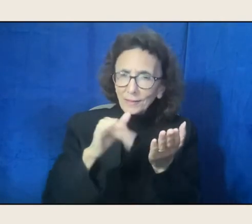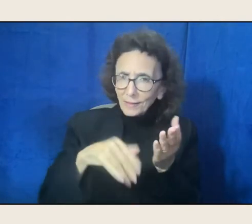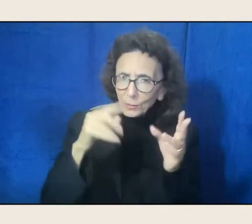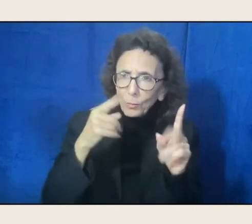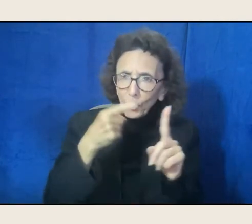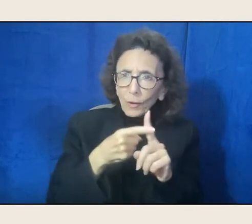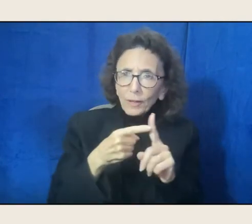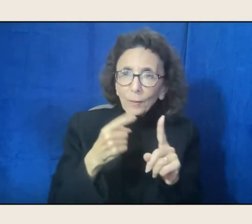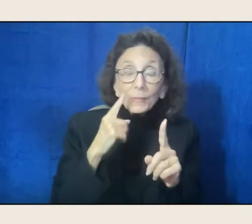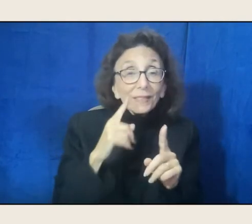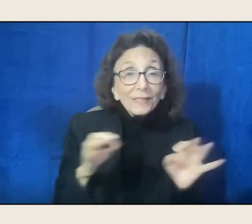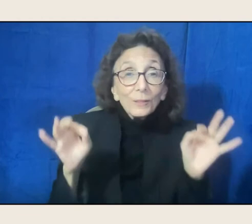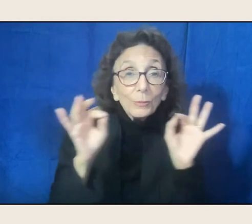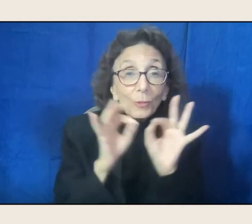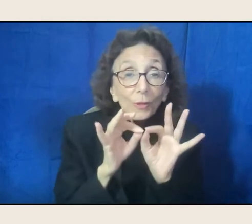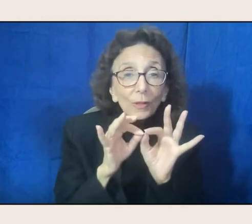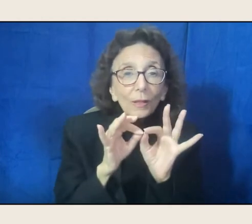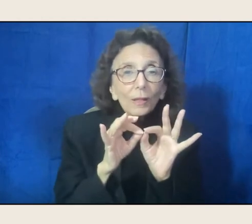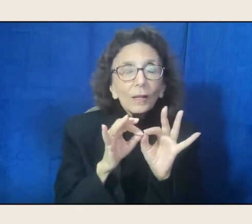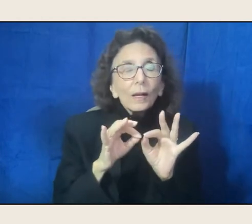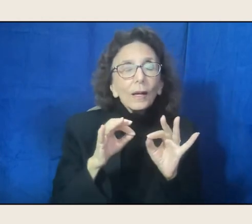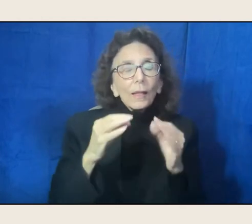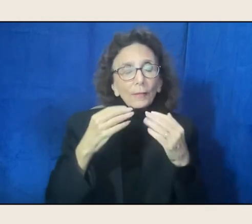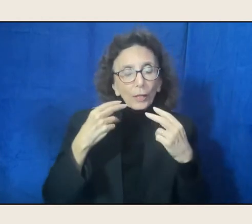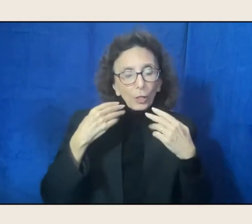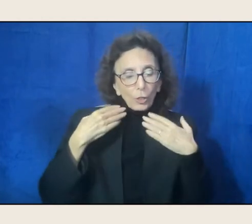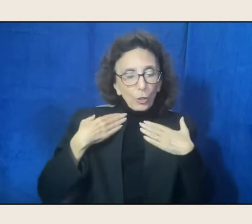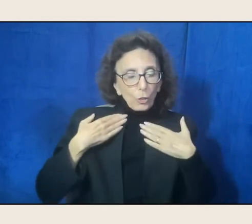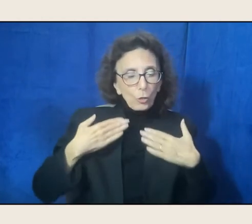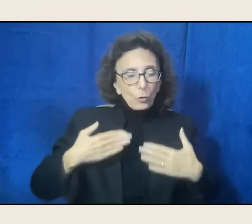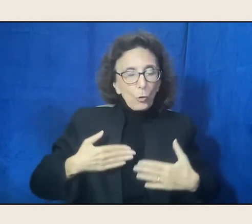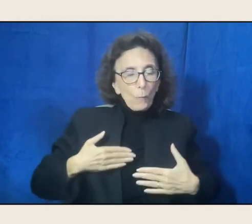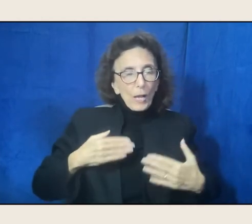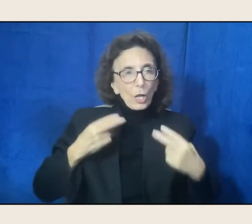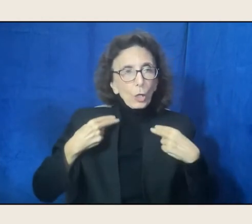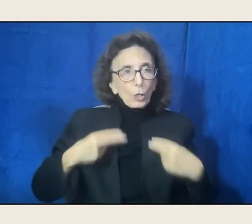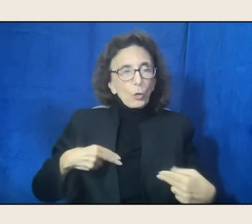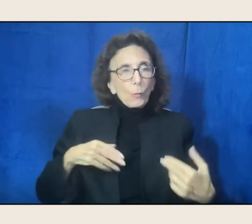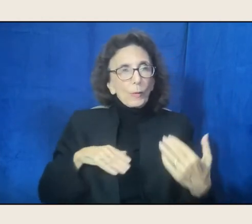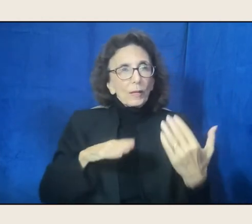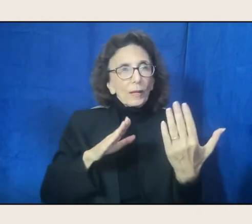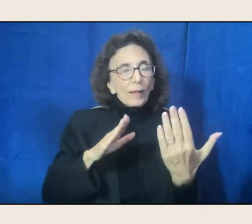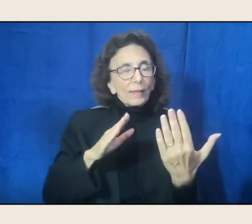The human encounter that leads you to look at an anthology. I mean, I think anthologies are special